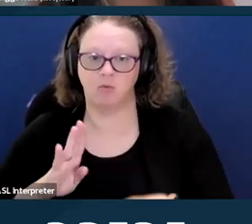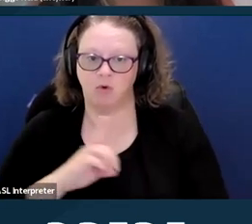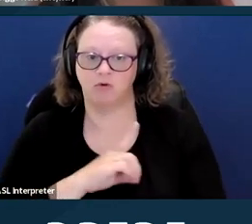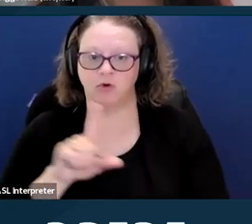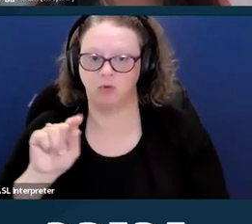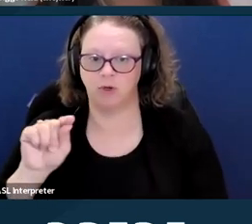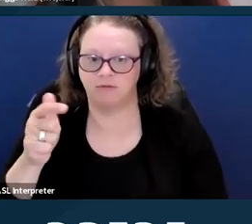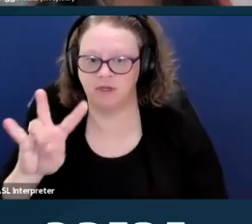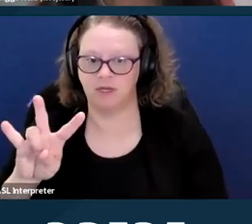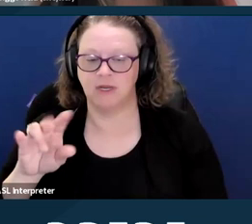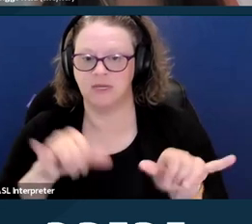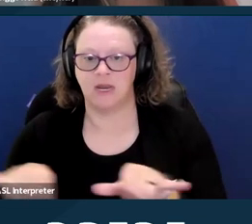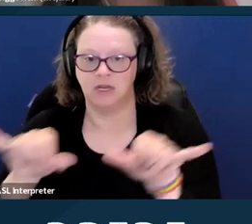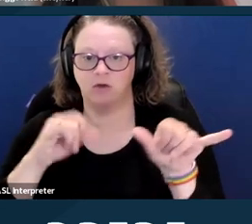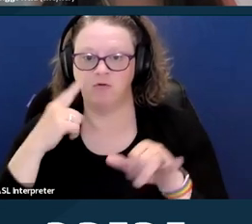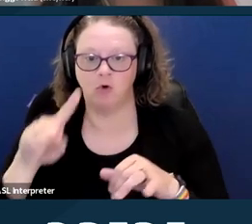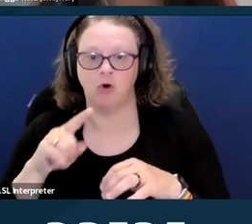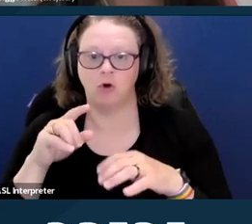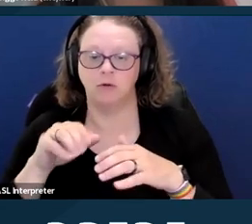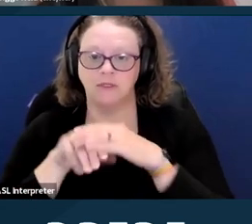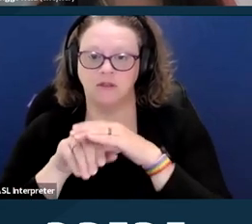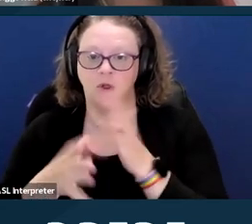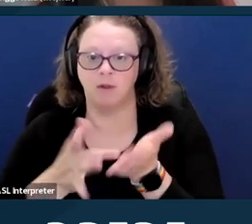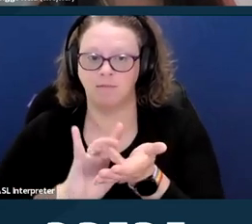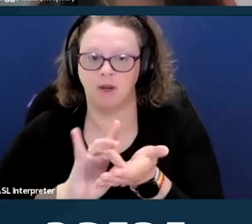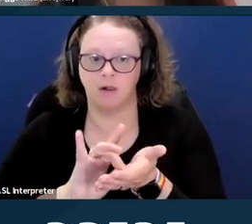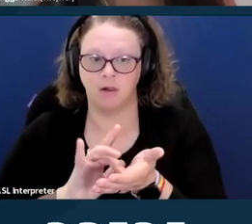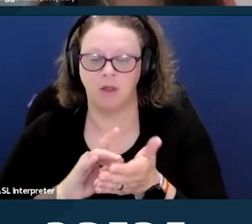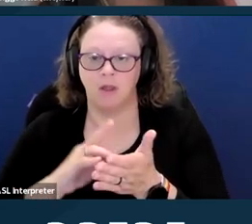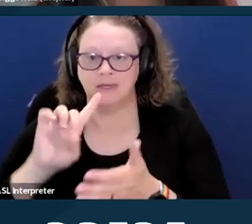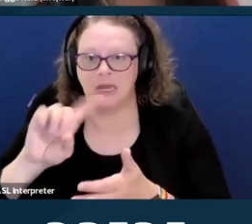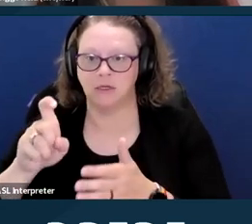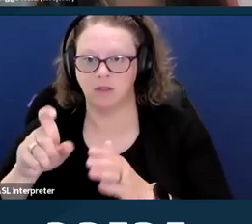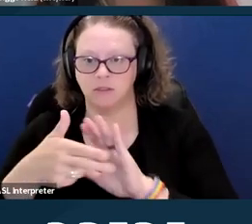for Accessible Medical Equipment or Medical Diagnostic Equipment